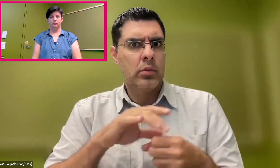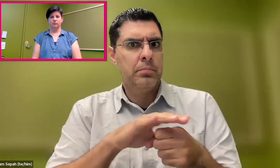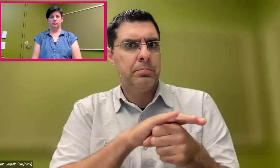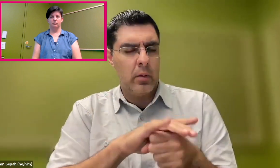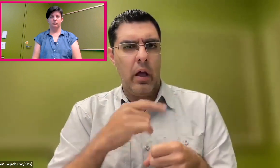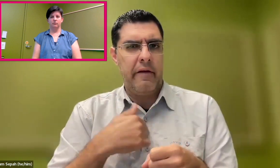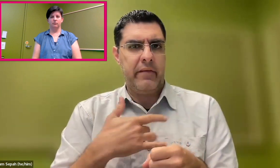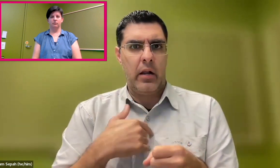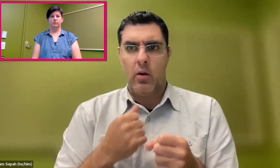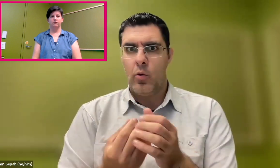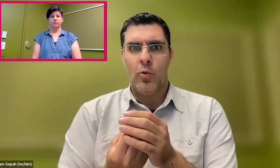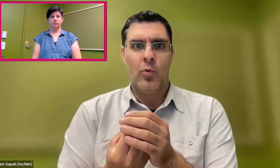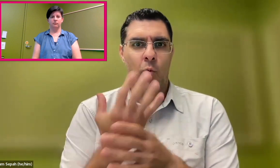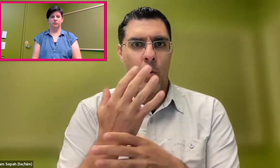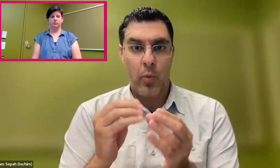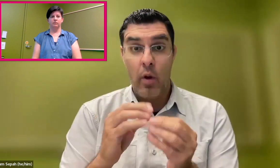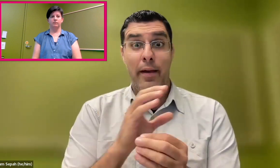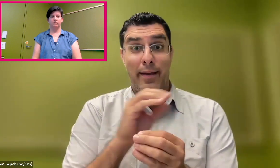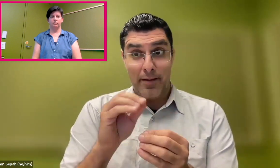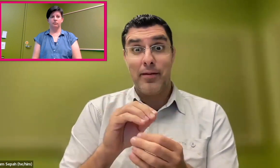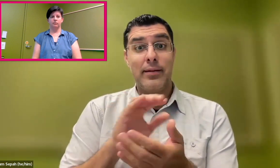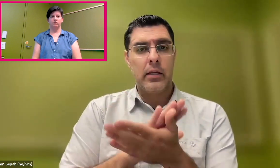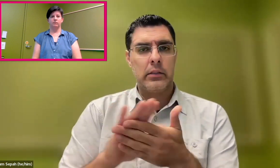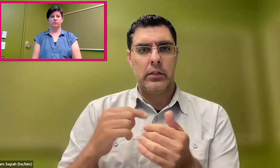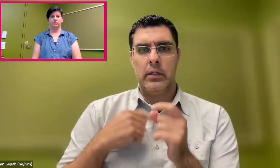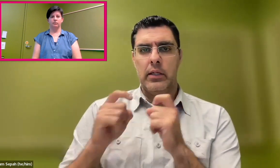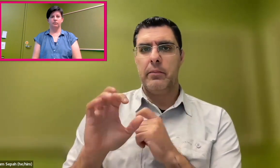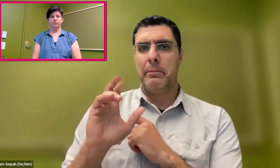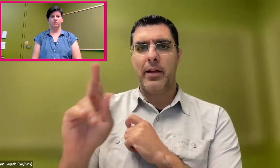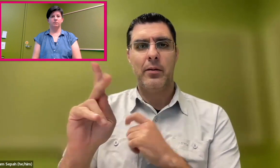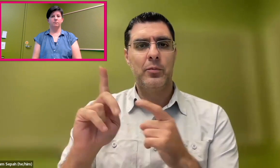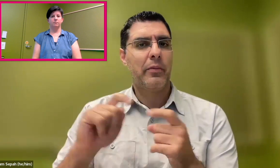And it's been a very interesting space, very captivating. I've grown more in my career, and I